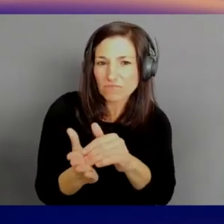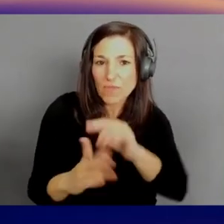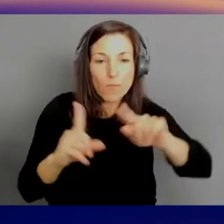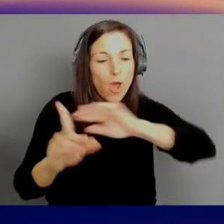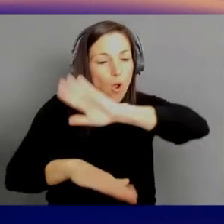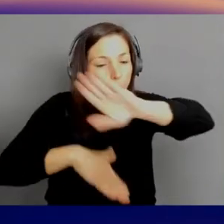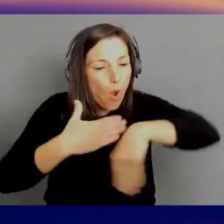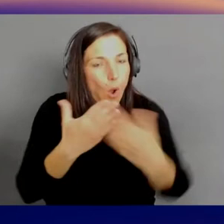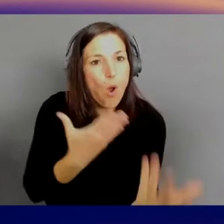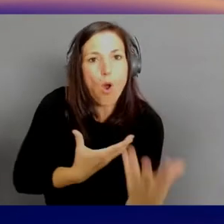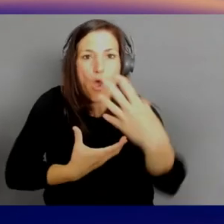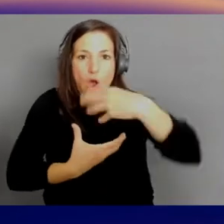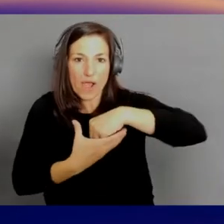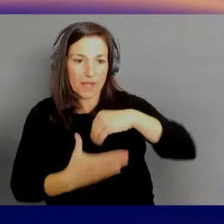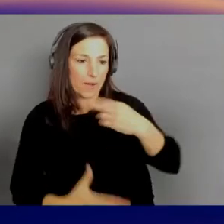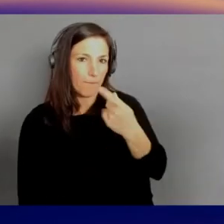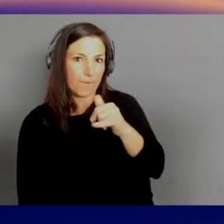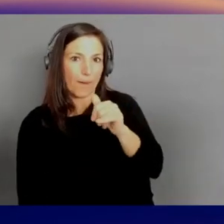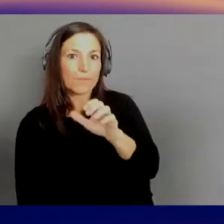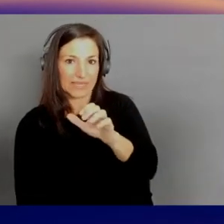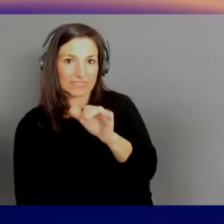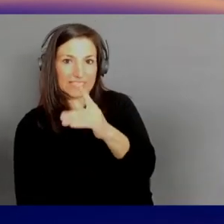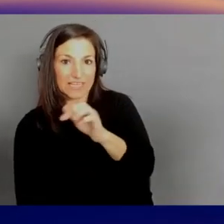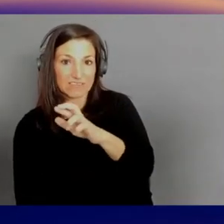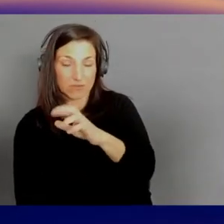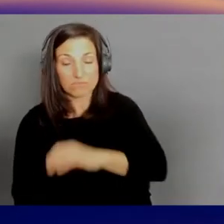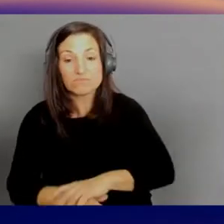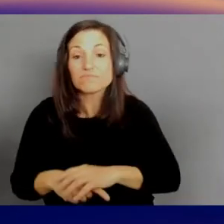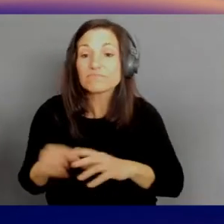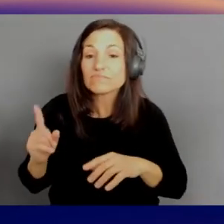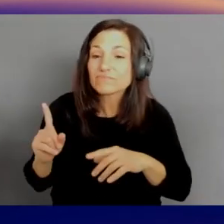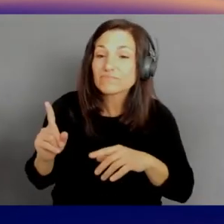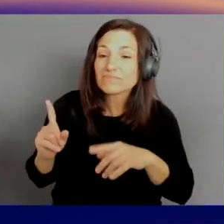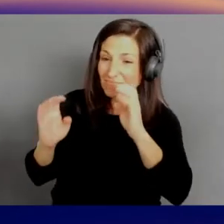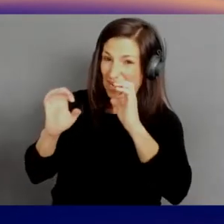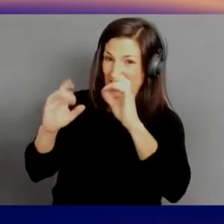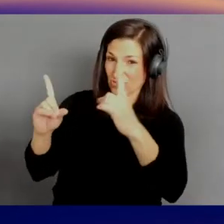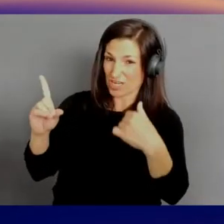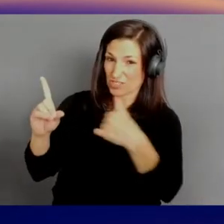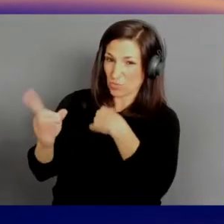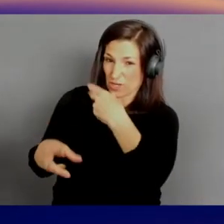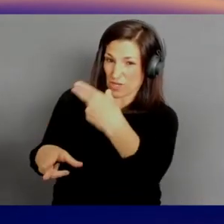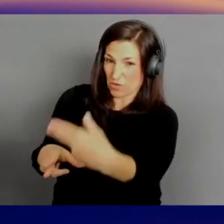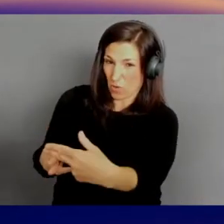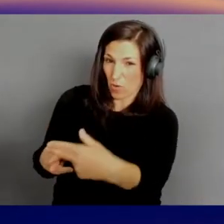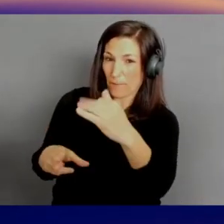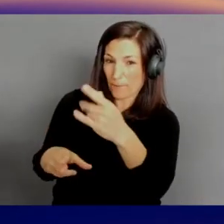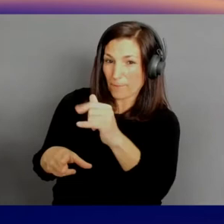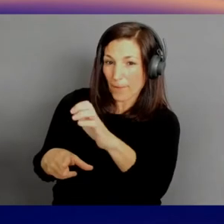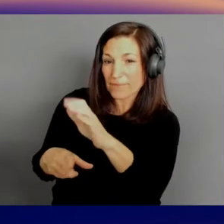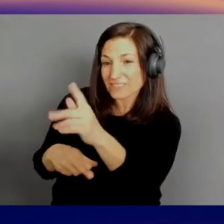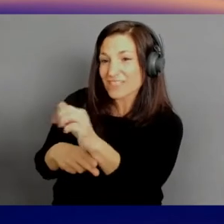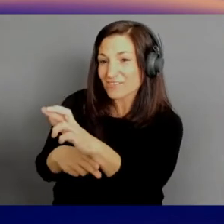[AM] Very interesting. - Yeah, and even in, for example, education, which we consider public sector, there's universities that have